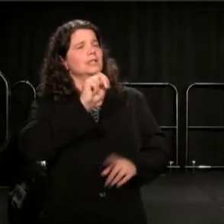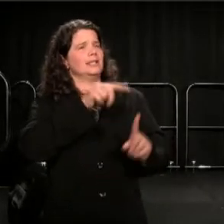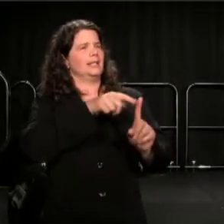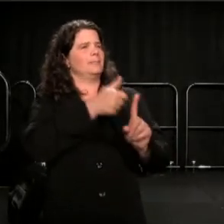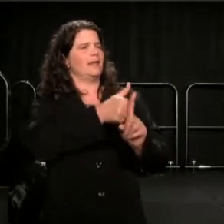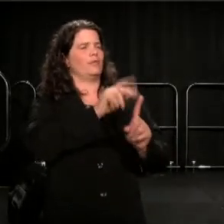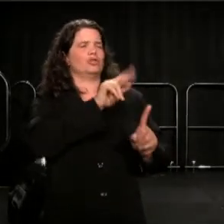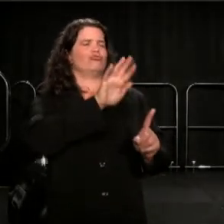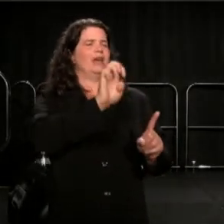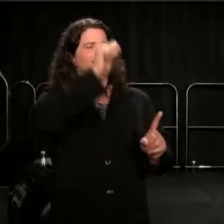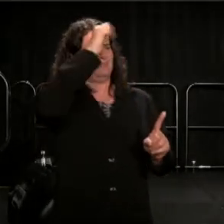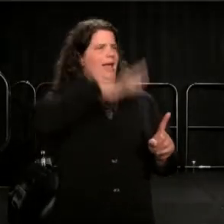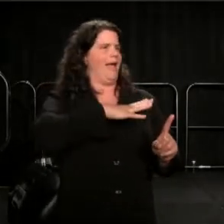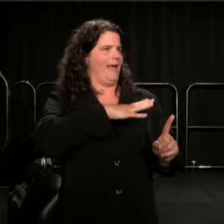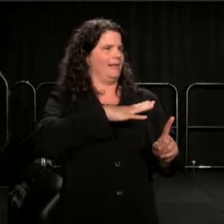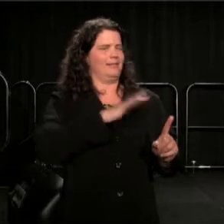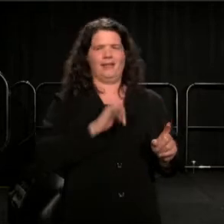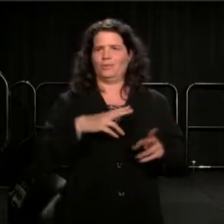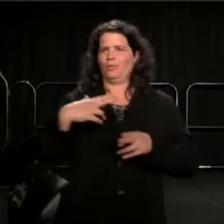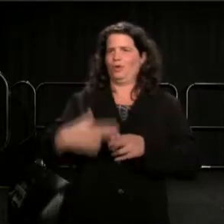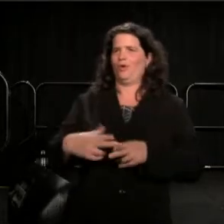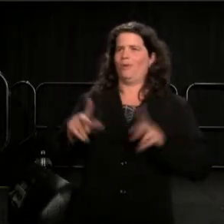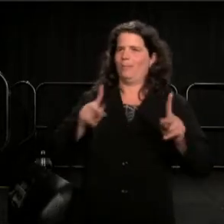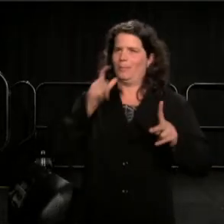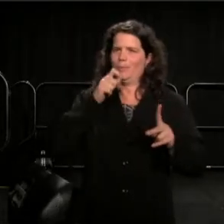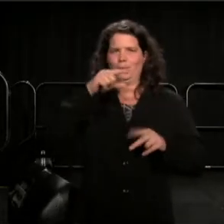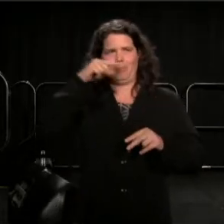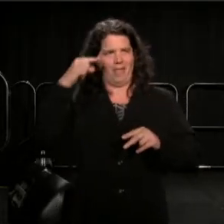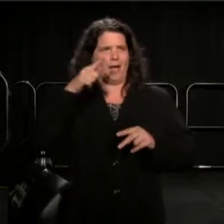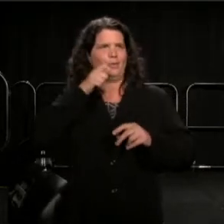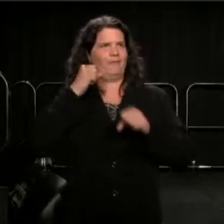He proudly carried the blood stained banner of black struggle.